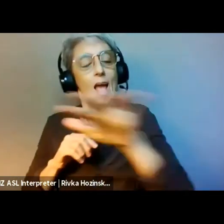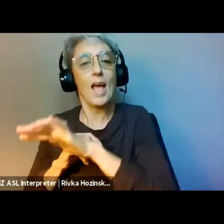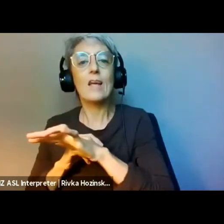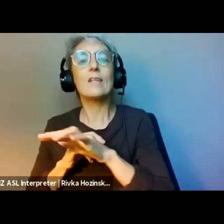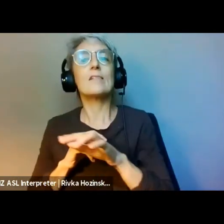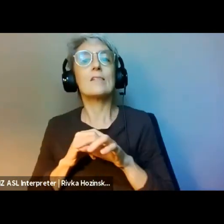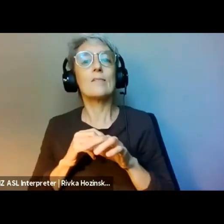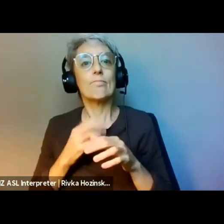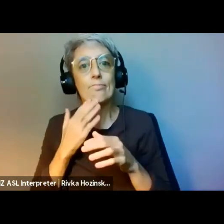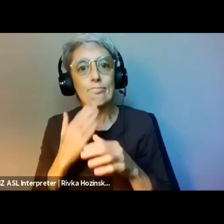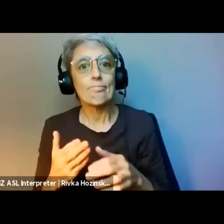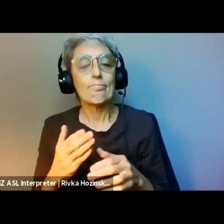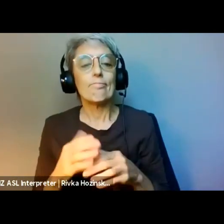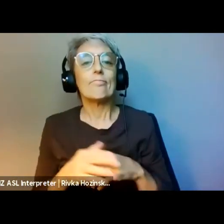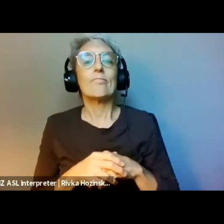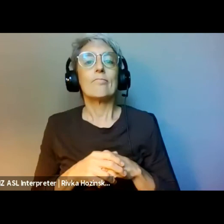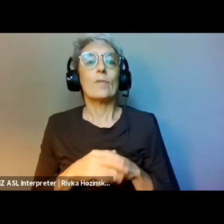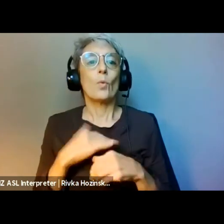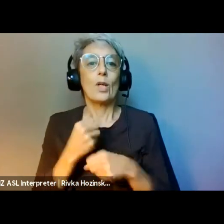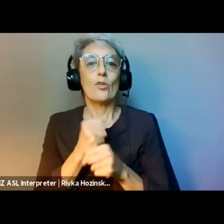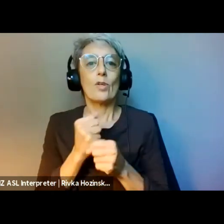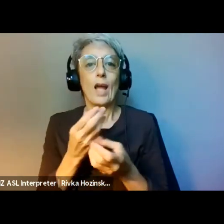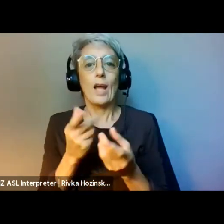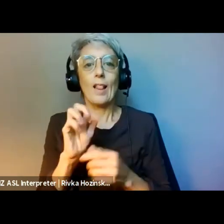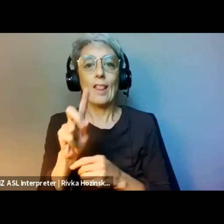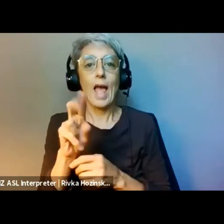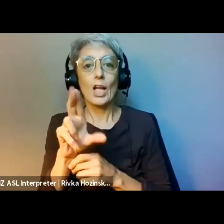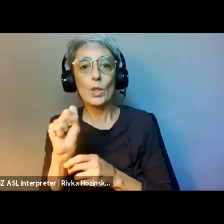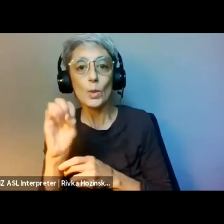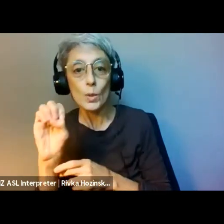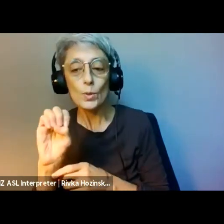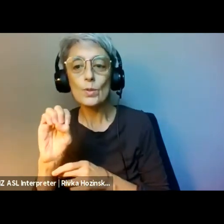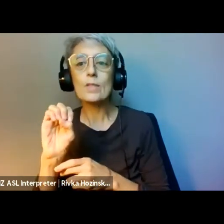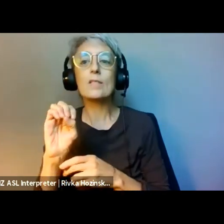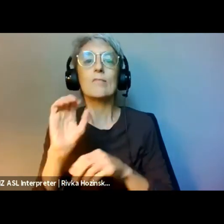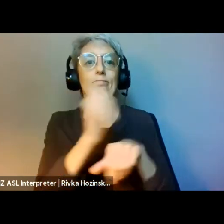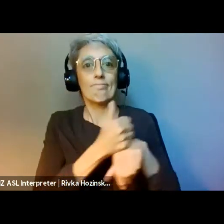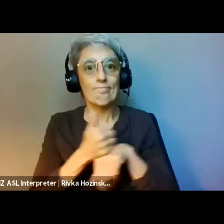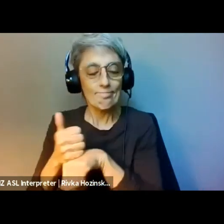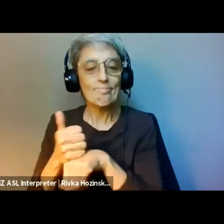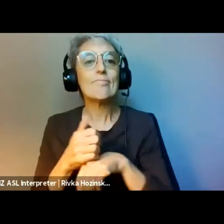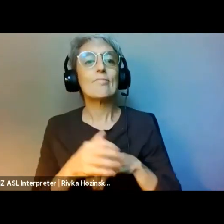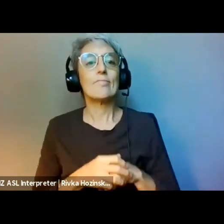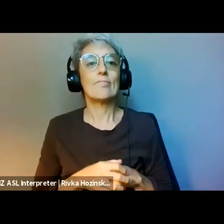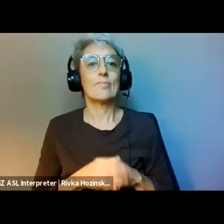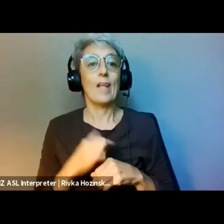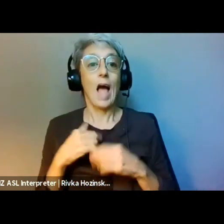The Boston Ujima Project is facilitating the first democratically governed investment fund in the U.S.